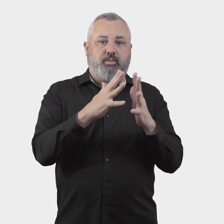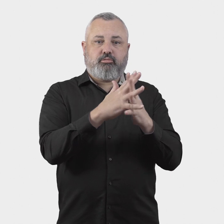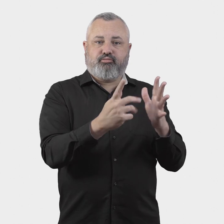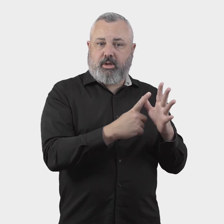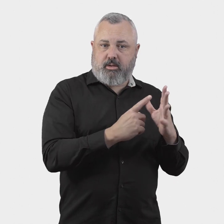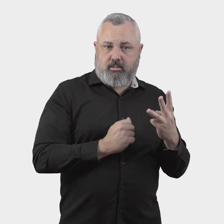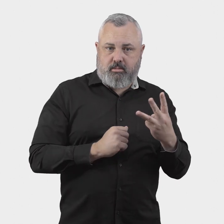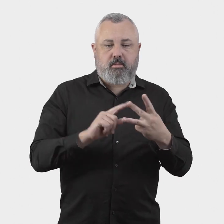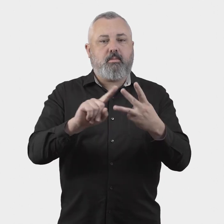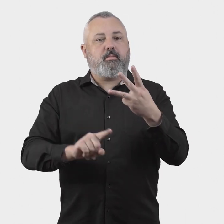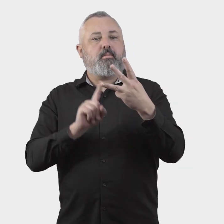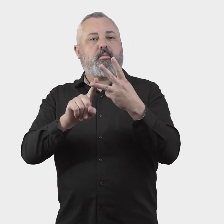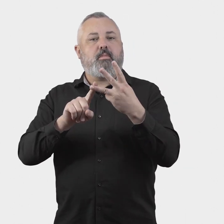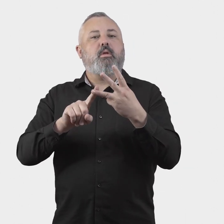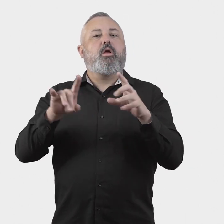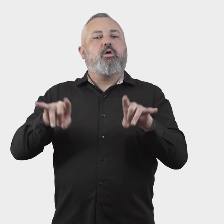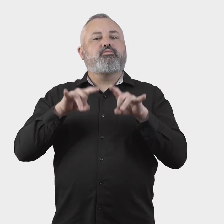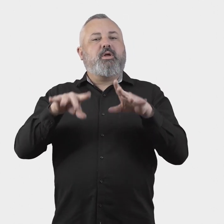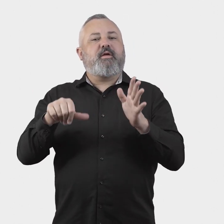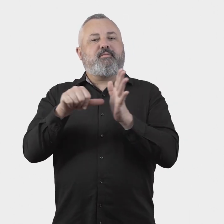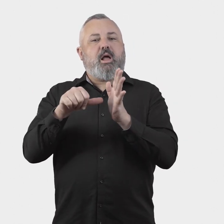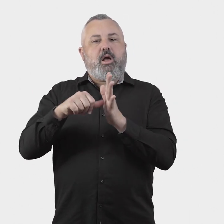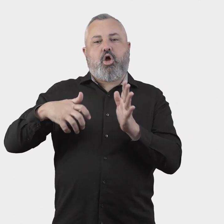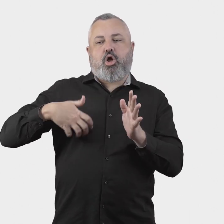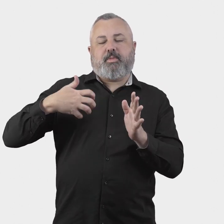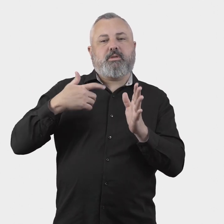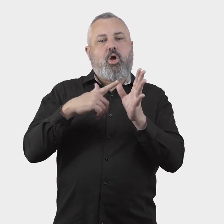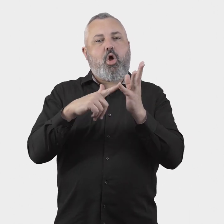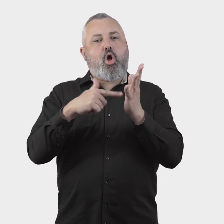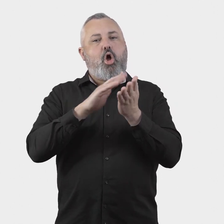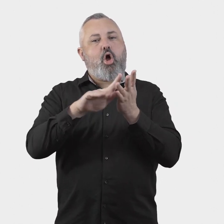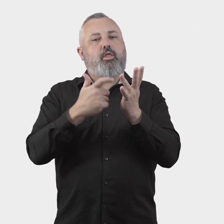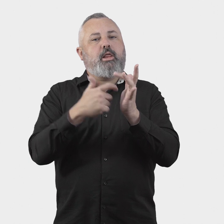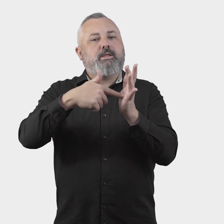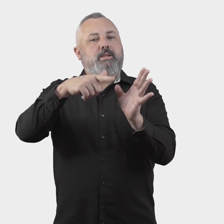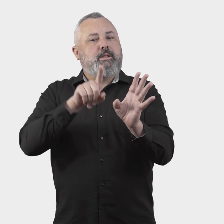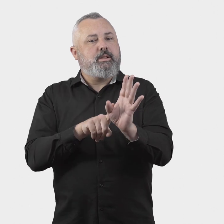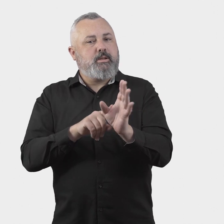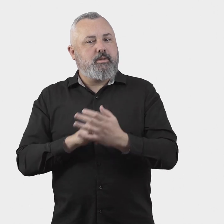and Western Australia) and the Australian Financial Complaints Authority.